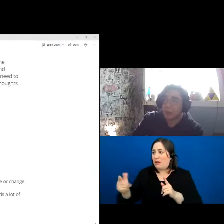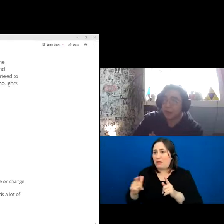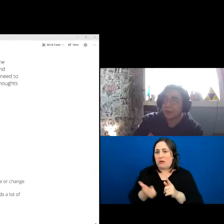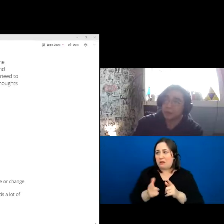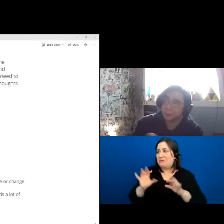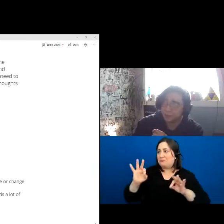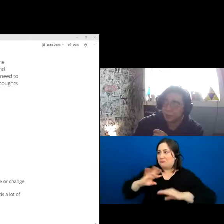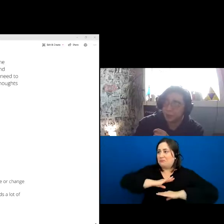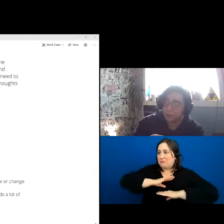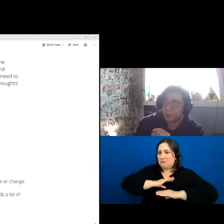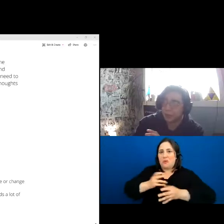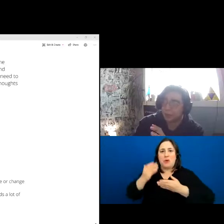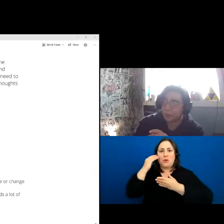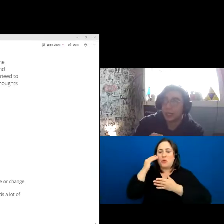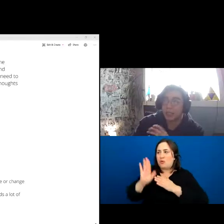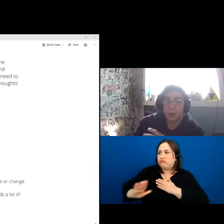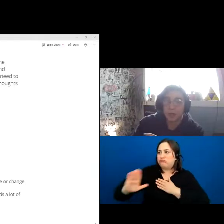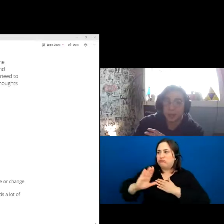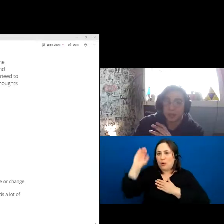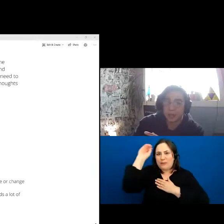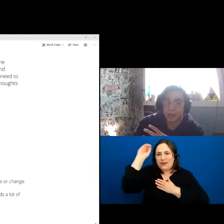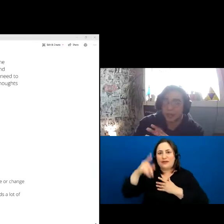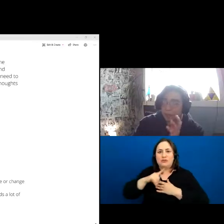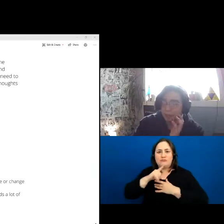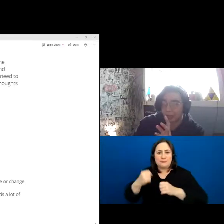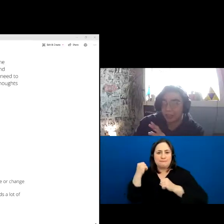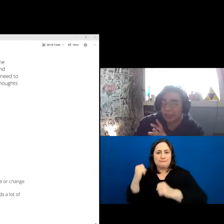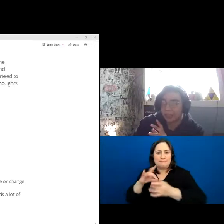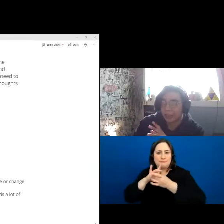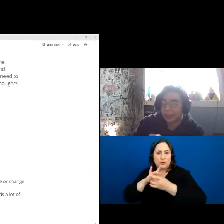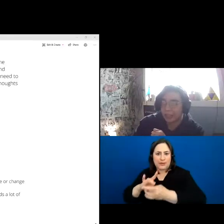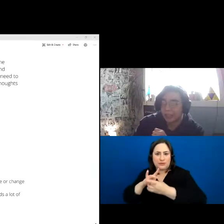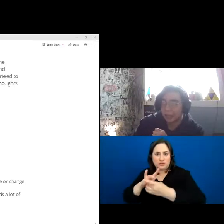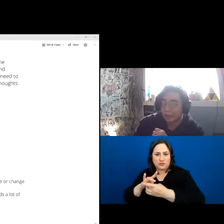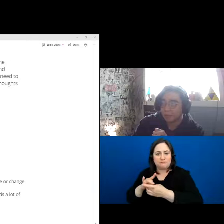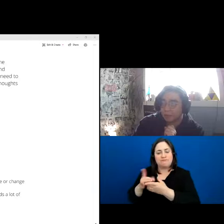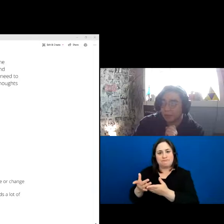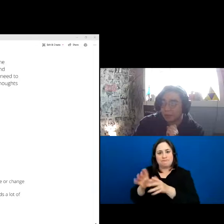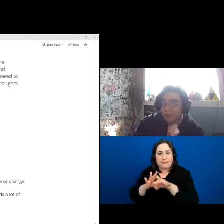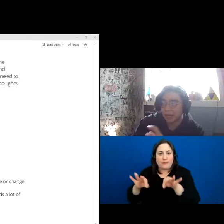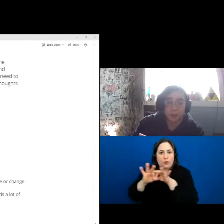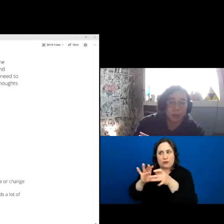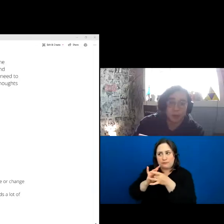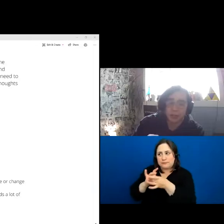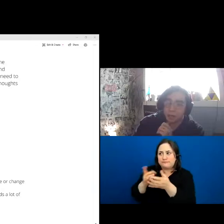thoughts, they’re very relationship based. They really like to make sure no one is left.